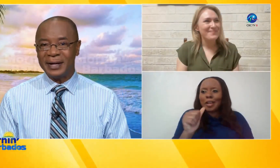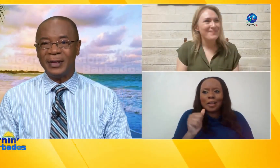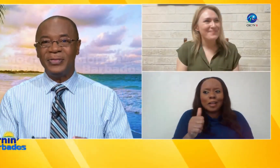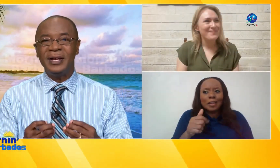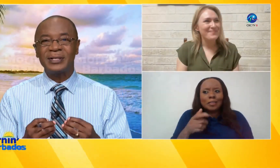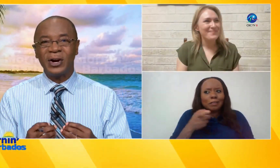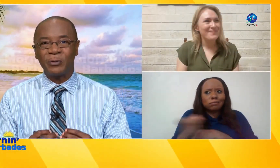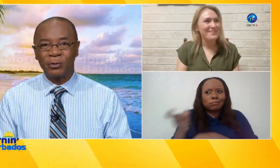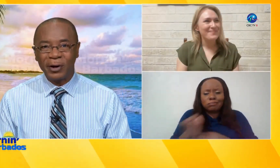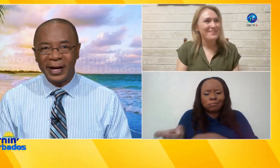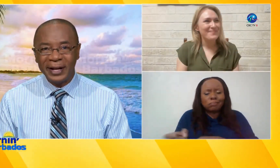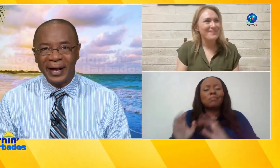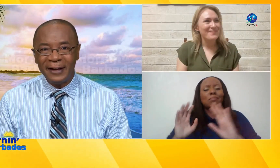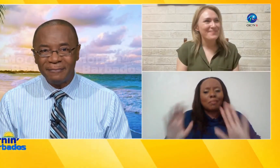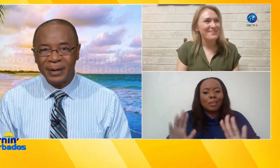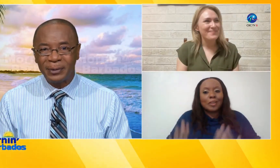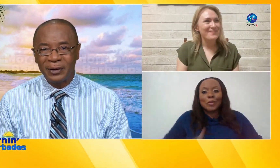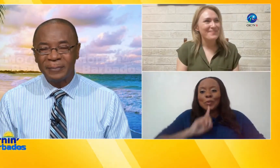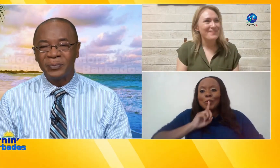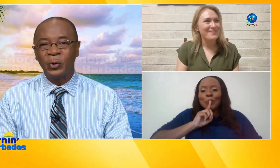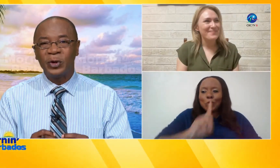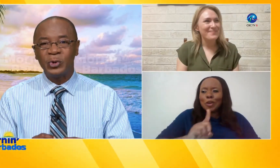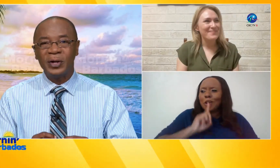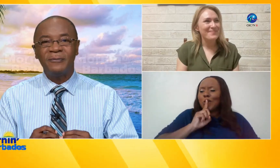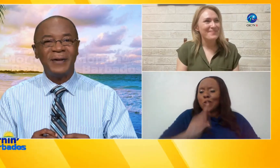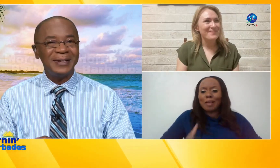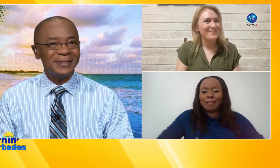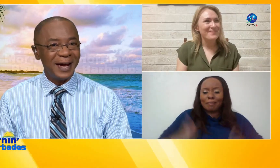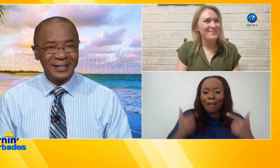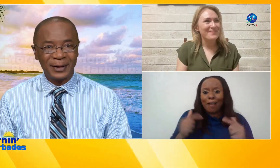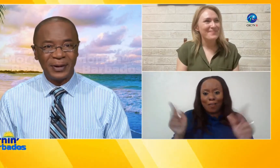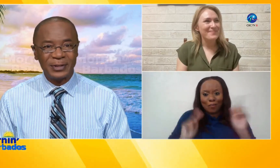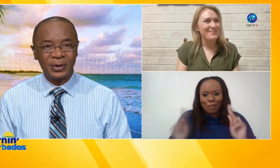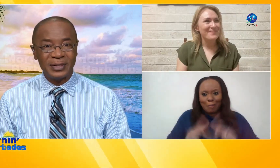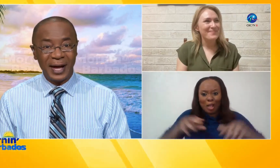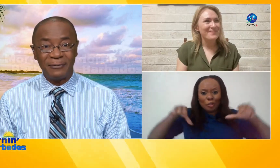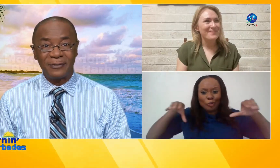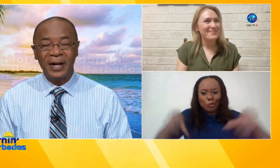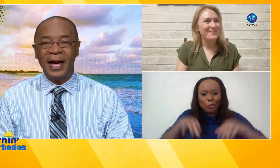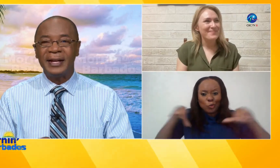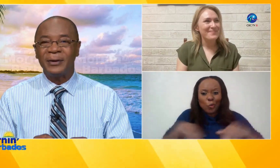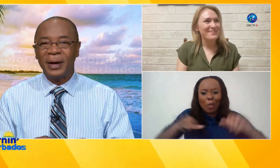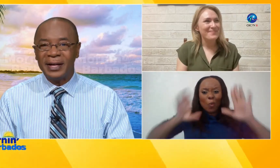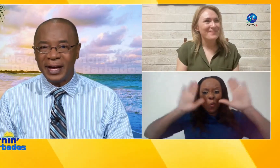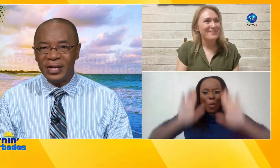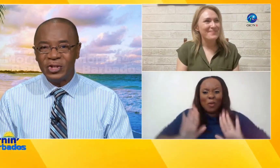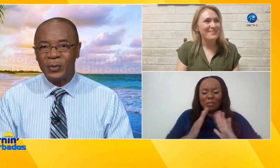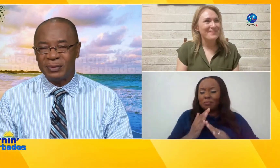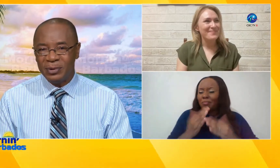a gimmick these are real life people who are doing fantastic things who are deaf and they're engaging